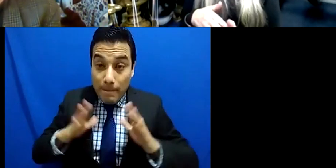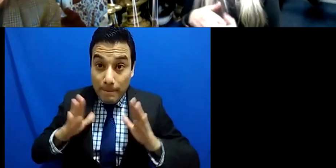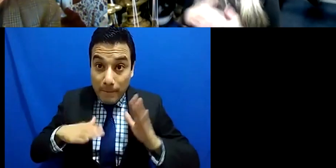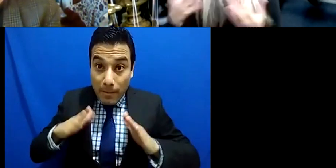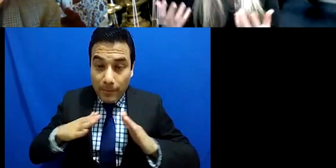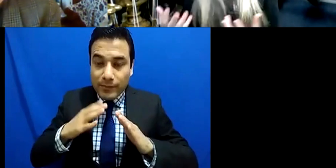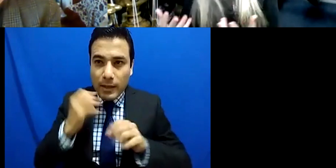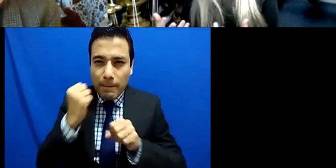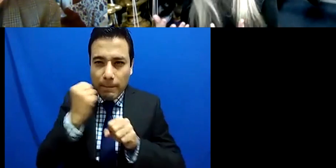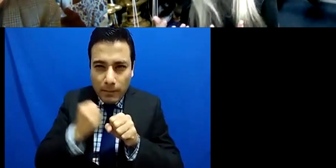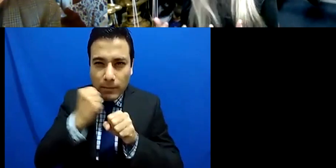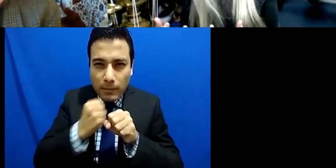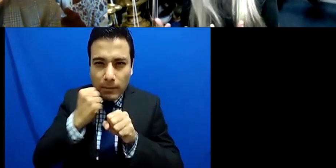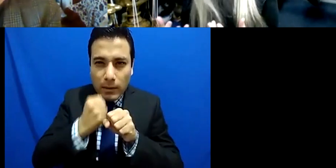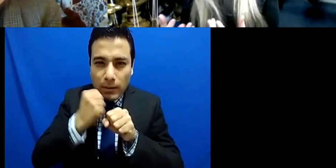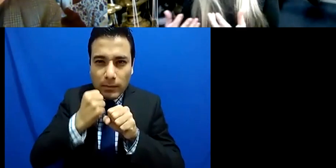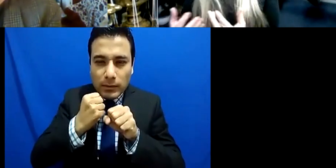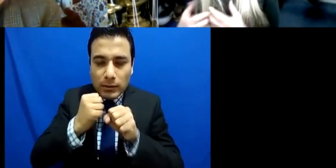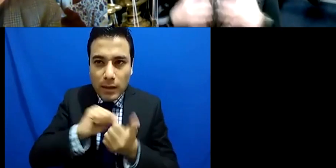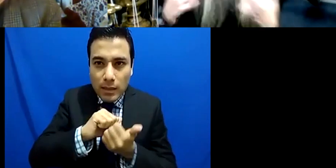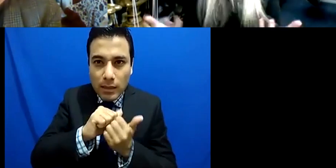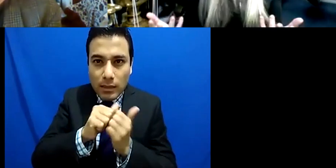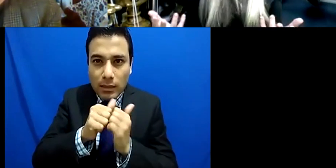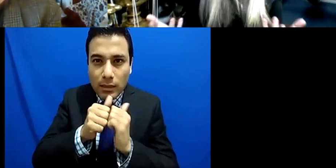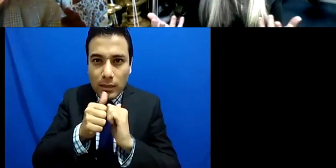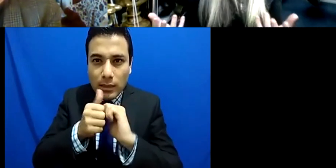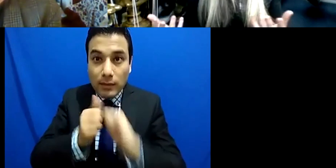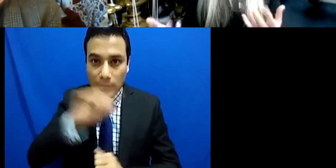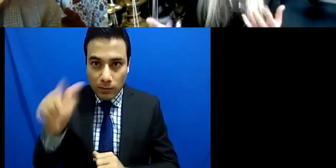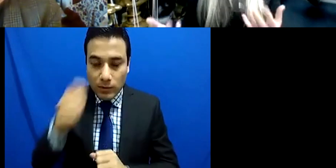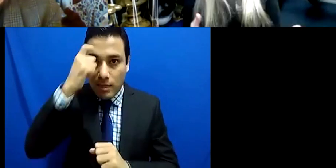the creation of your own opportunities rather than just waiting for the phone to ring or an email